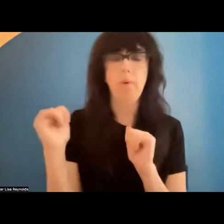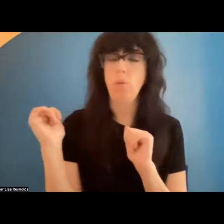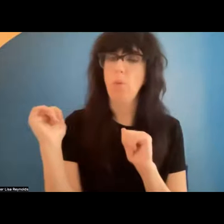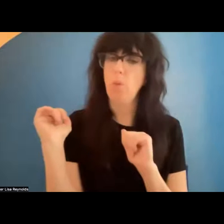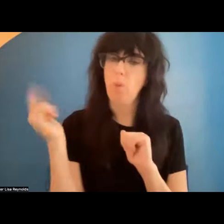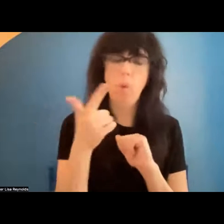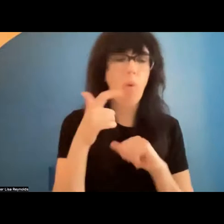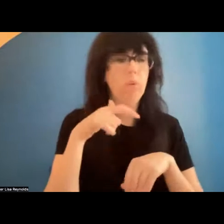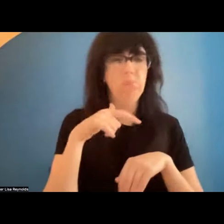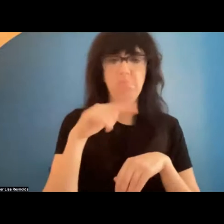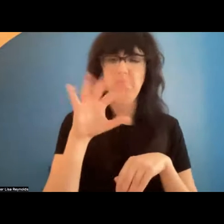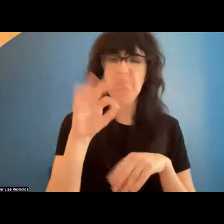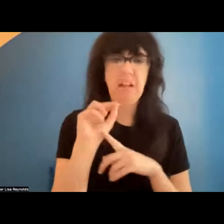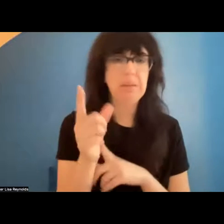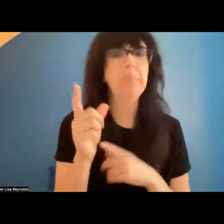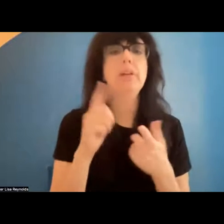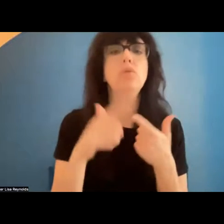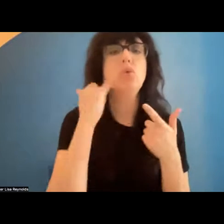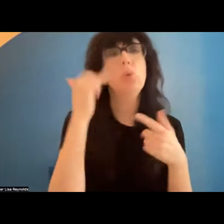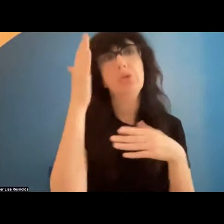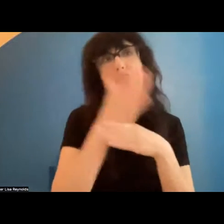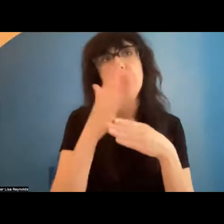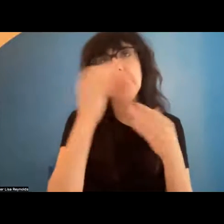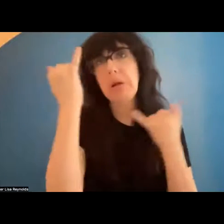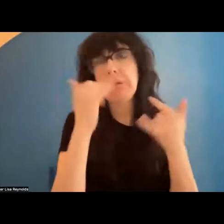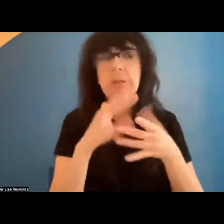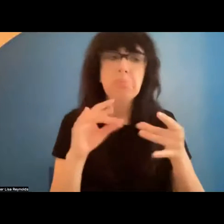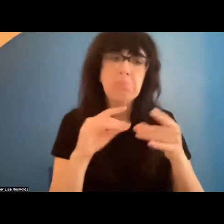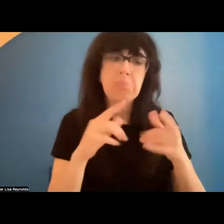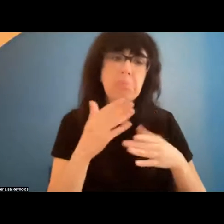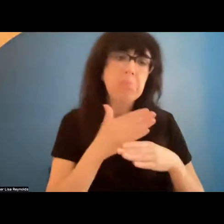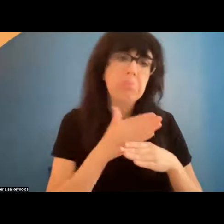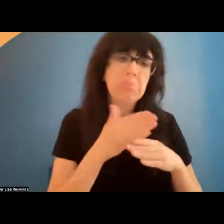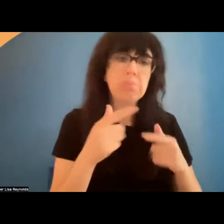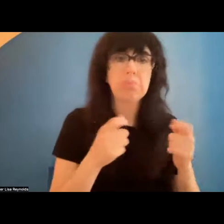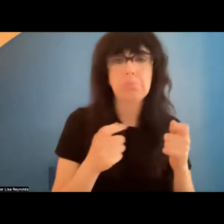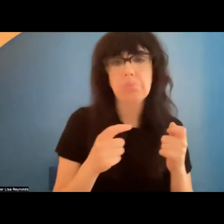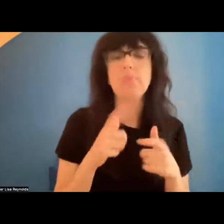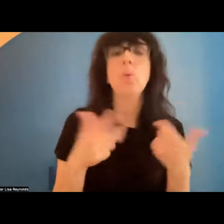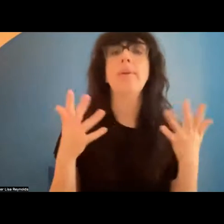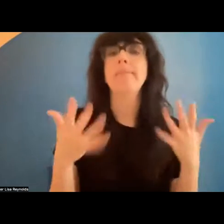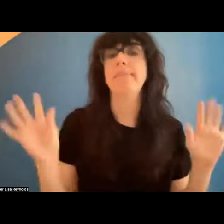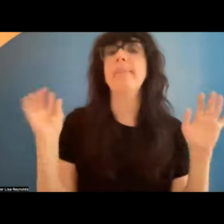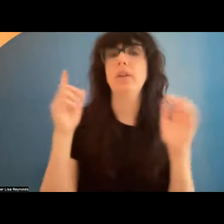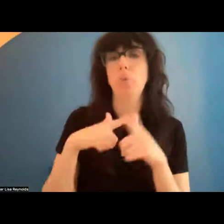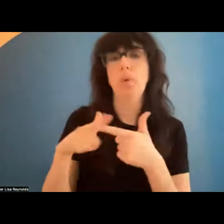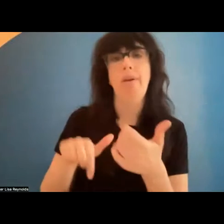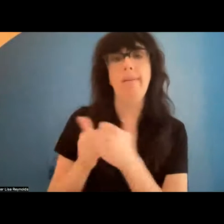there throughout the session. After the session ends, there will be a session followup in the community section of Whova